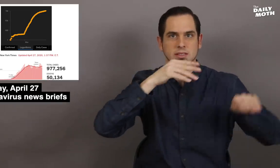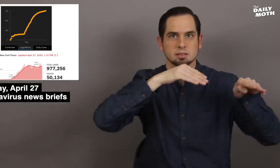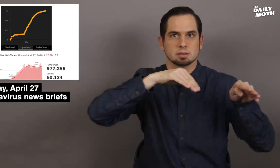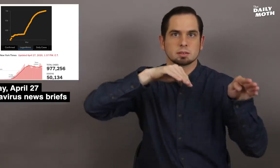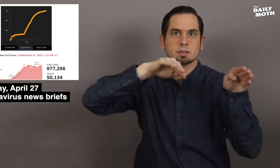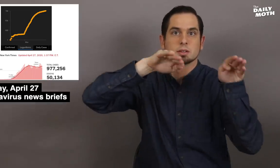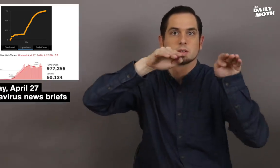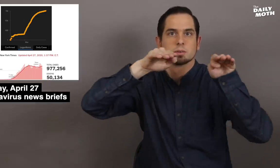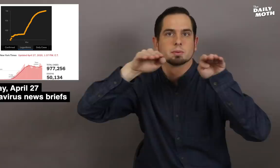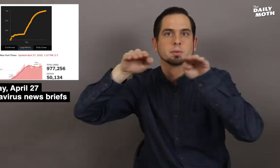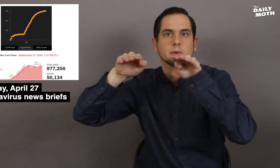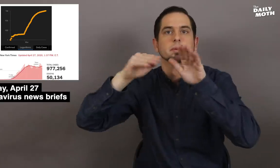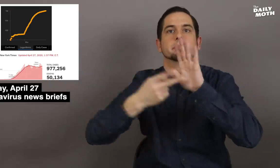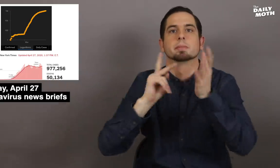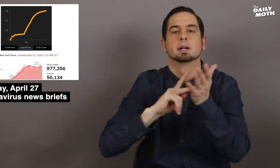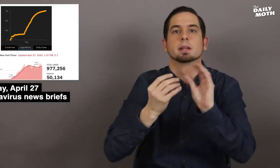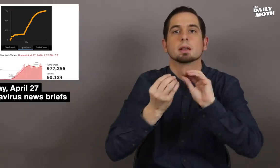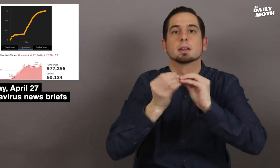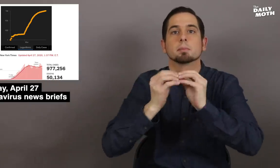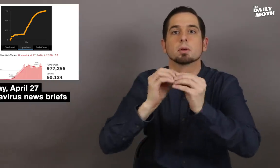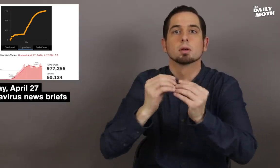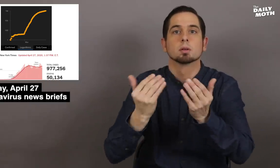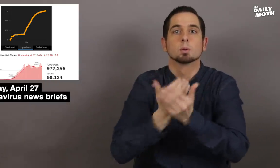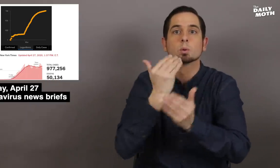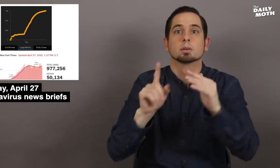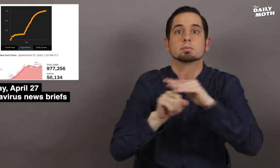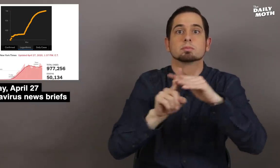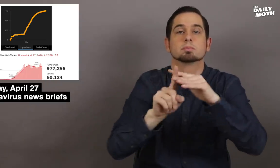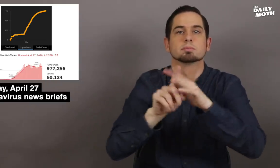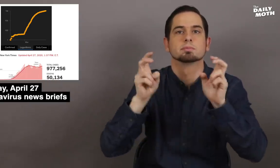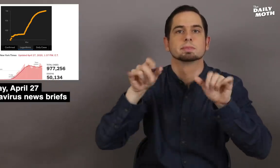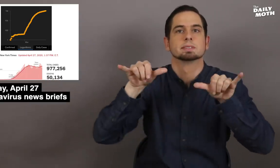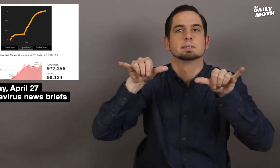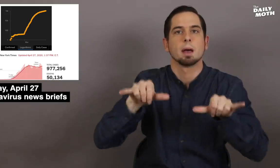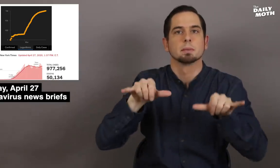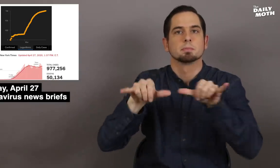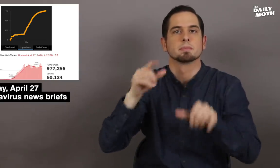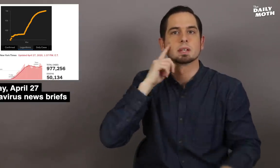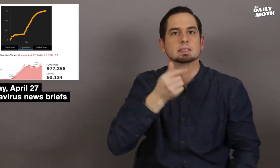You can see that the numbers have remained the same